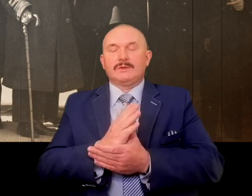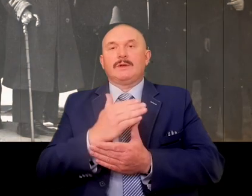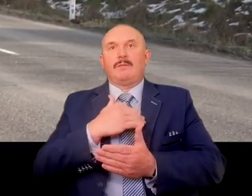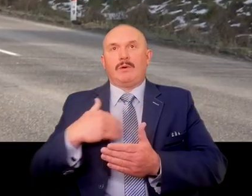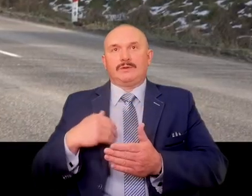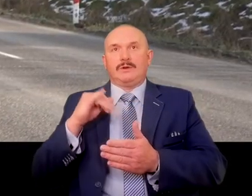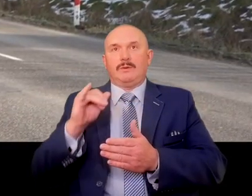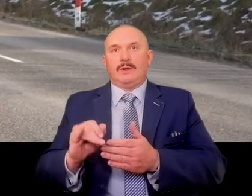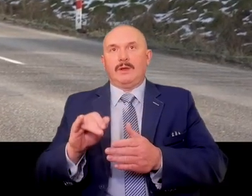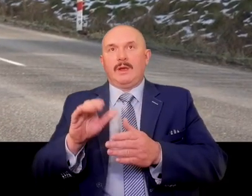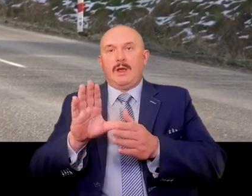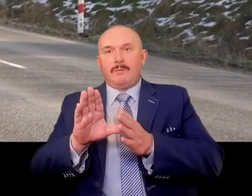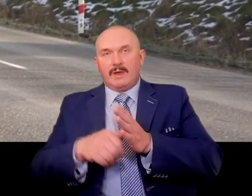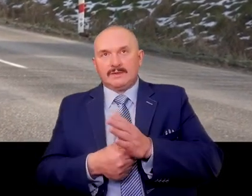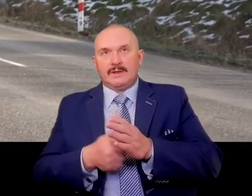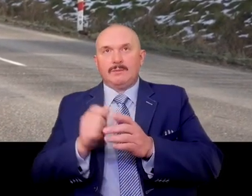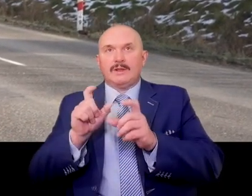We are in Wierzchucin,